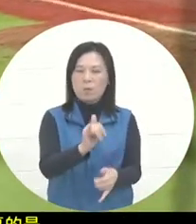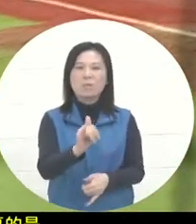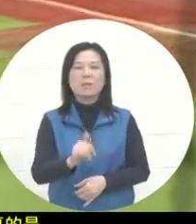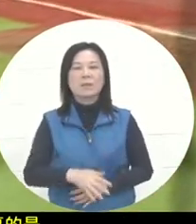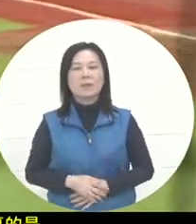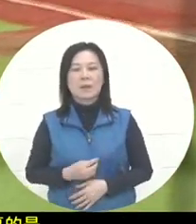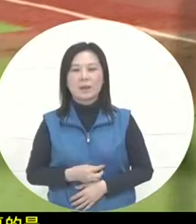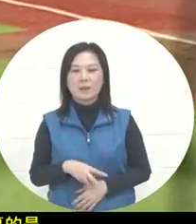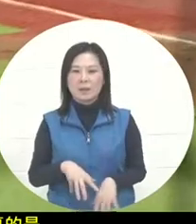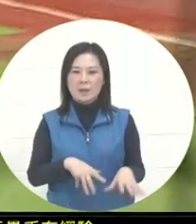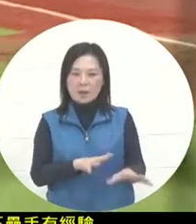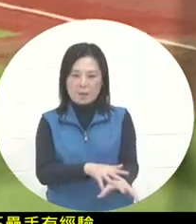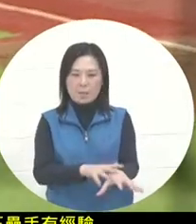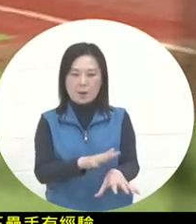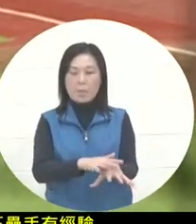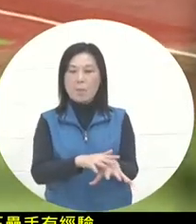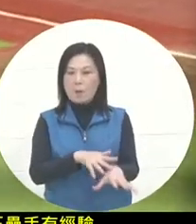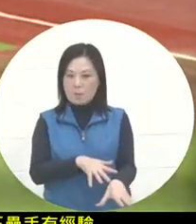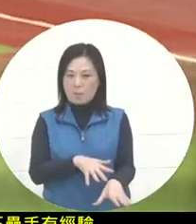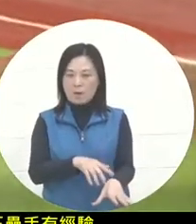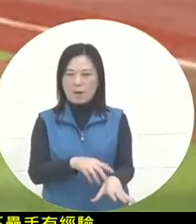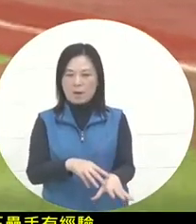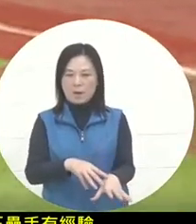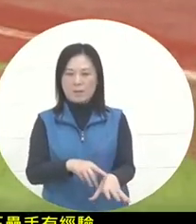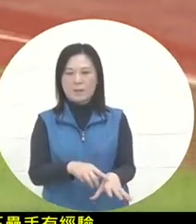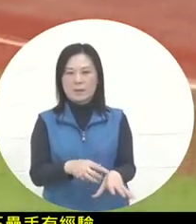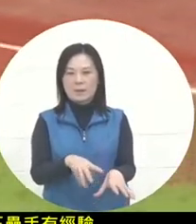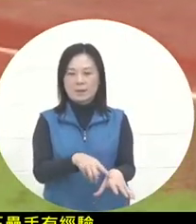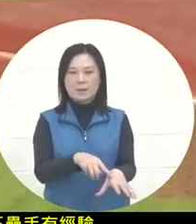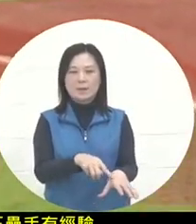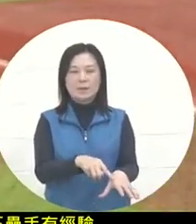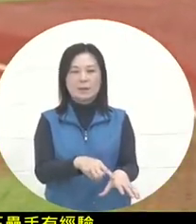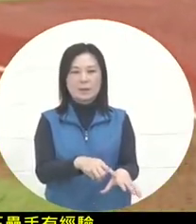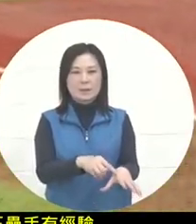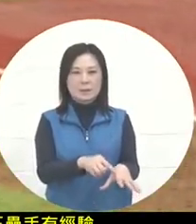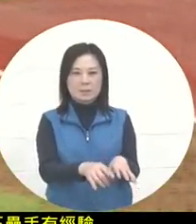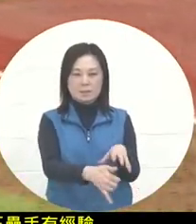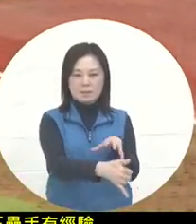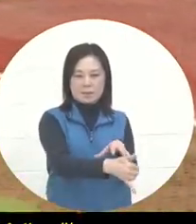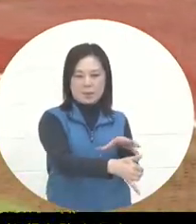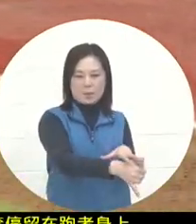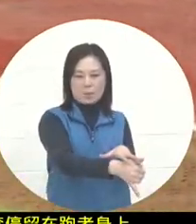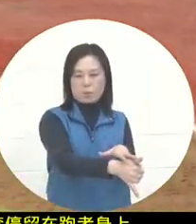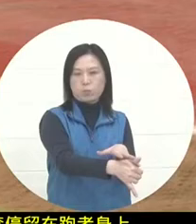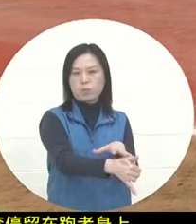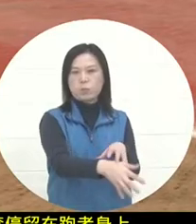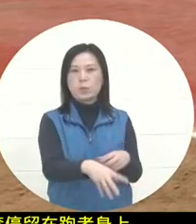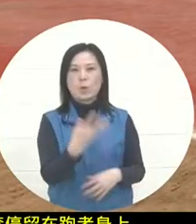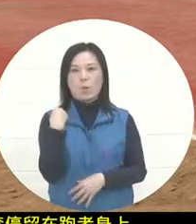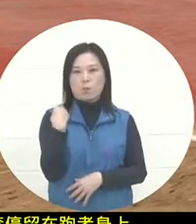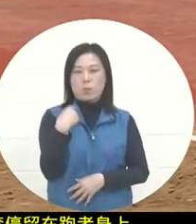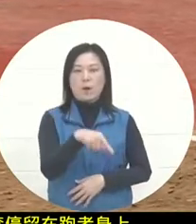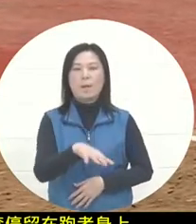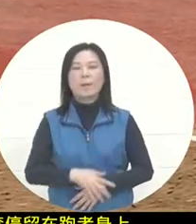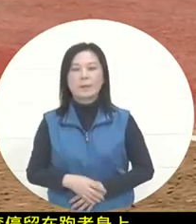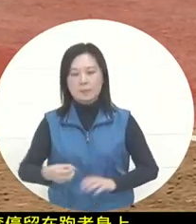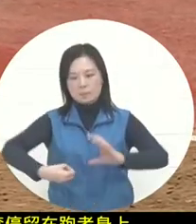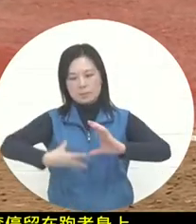His follow take is very good. His gloves are always on. Staying on this runner, if you look at it through the camera like this